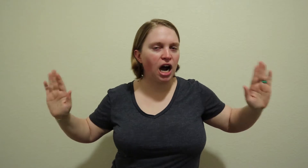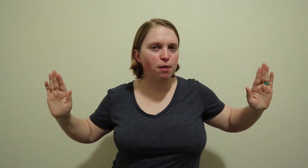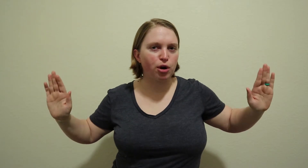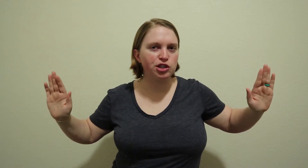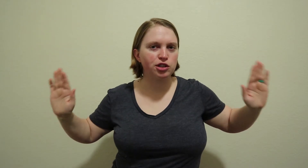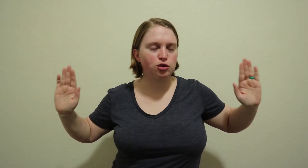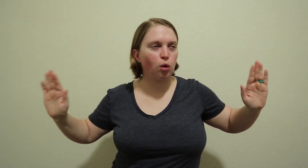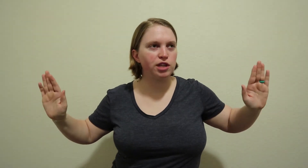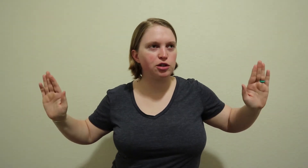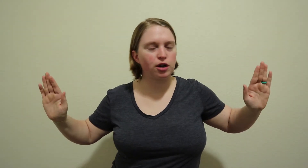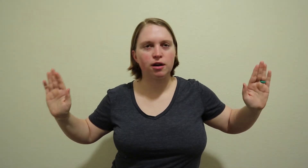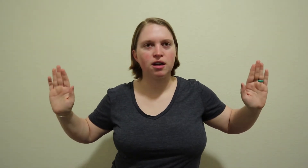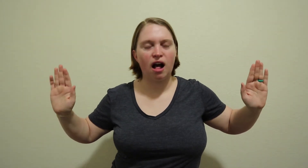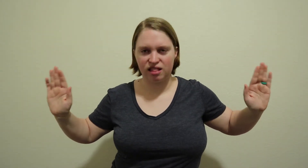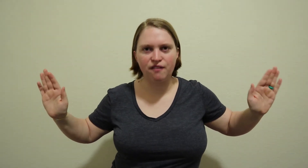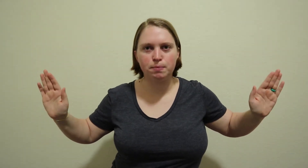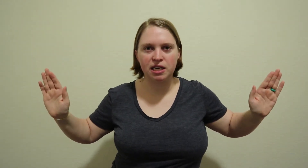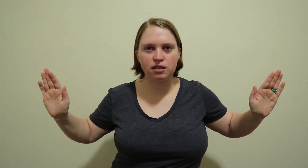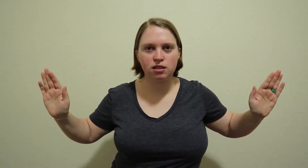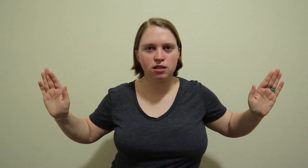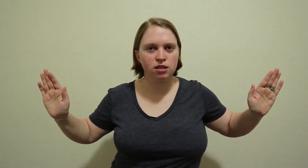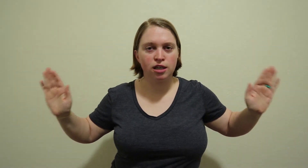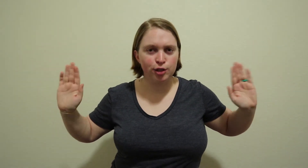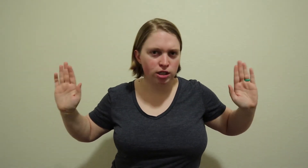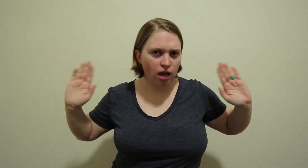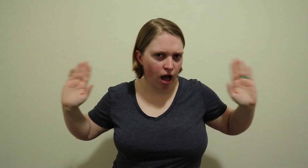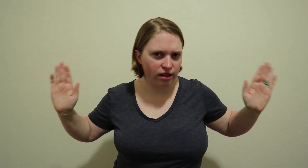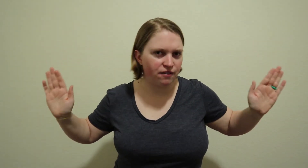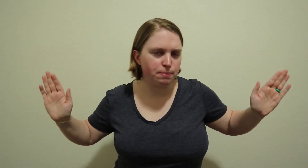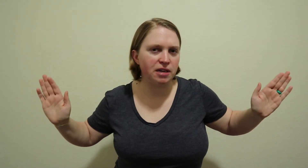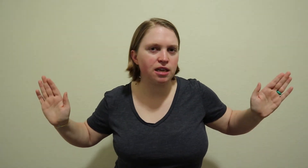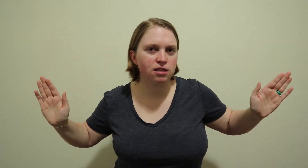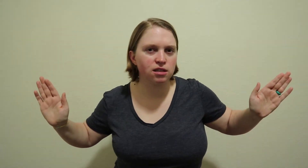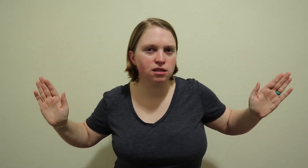operation only took 11 minutes, just 11 minutes